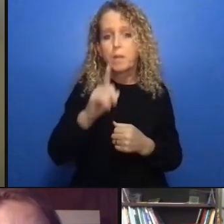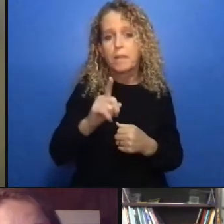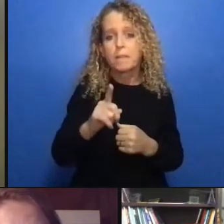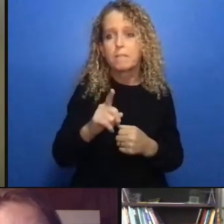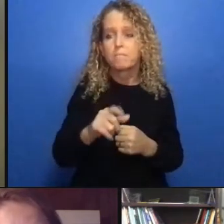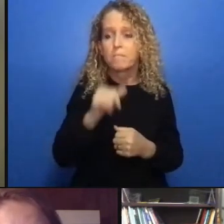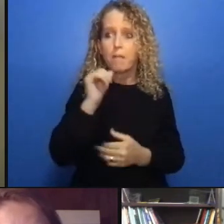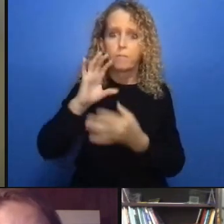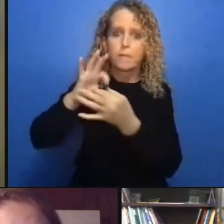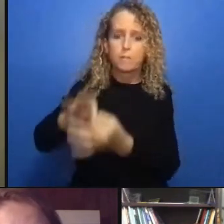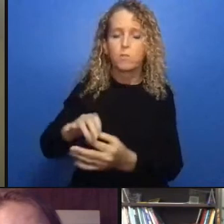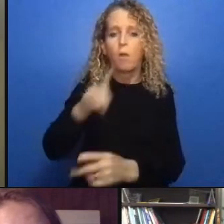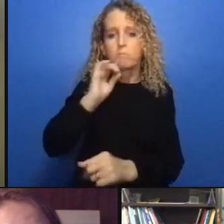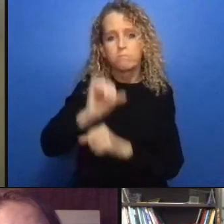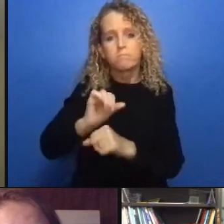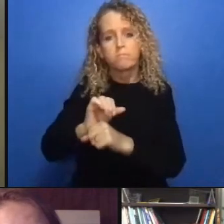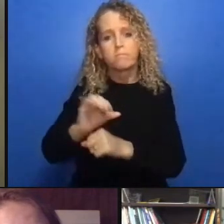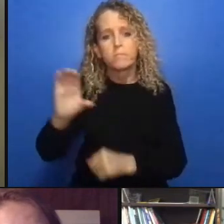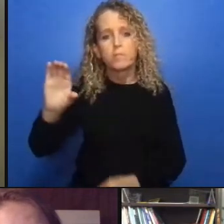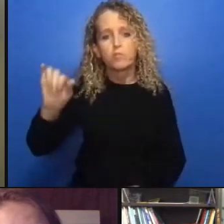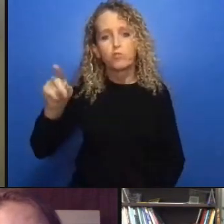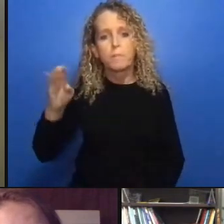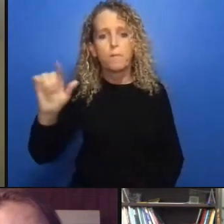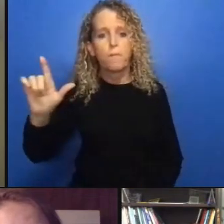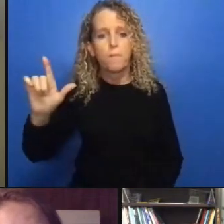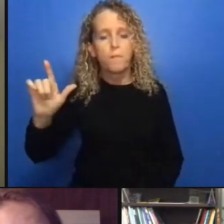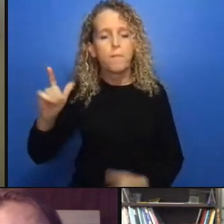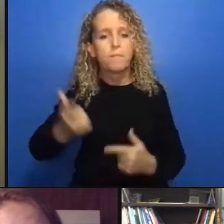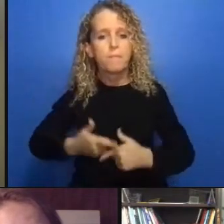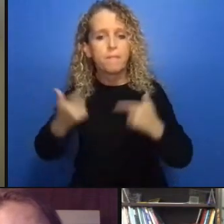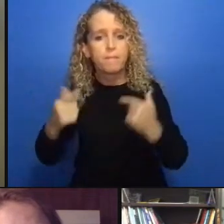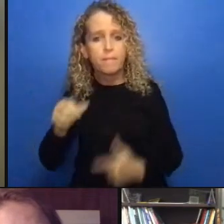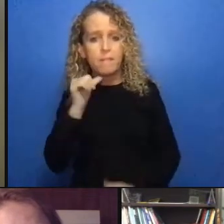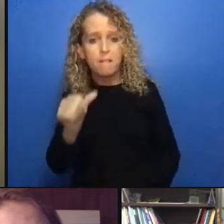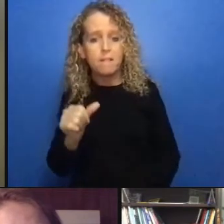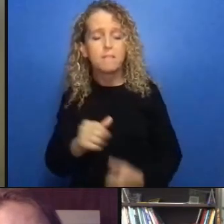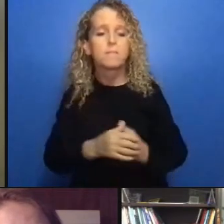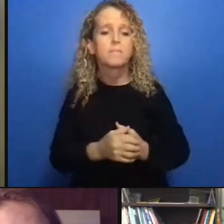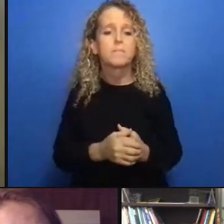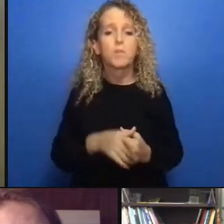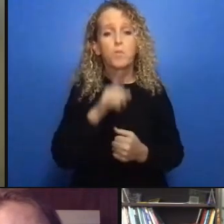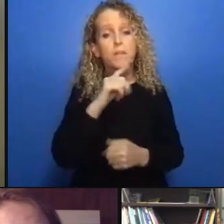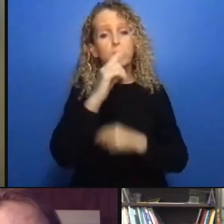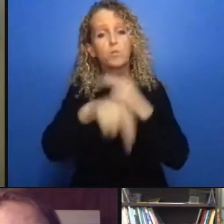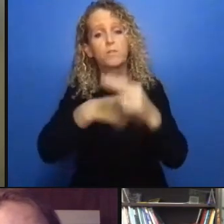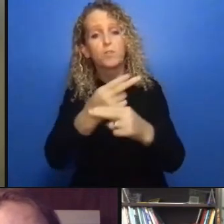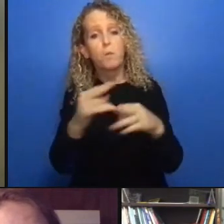and i'd welcome other others perspectives it's not about suddenly you know closing the doors not